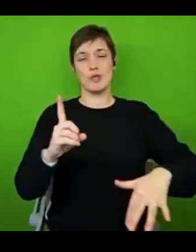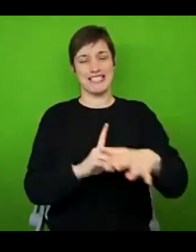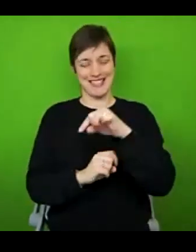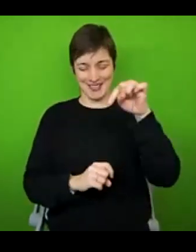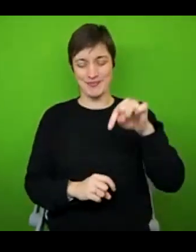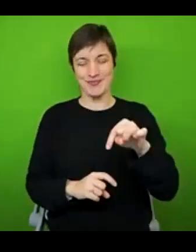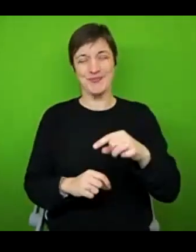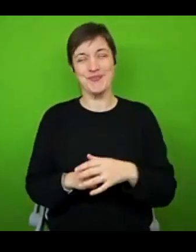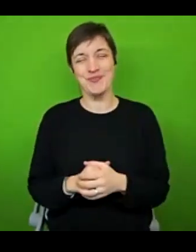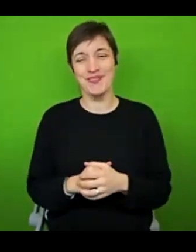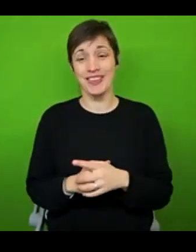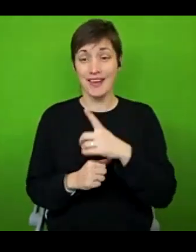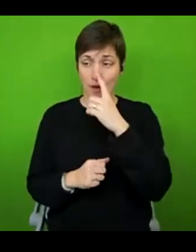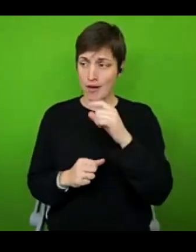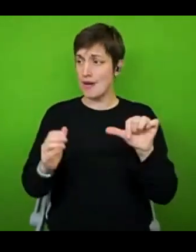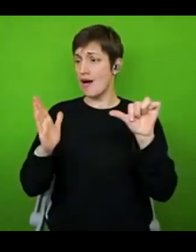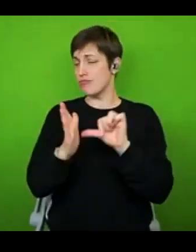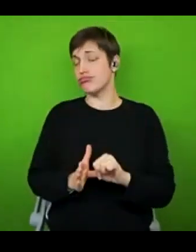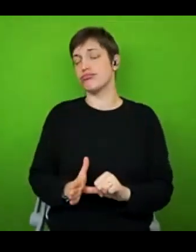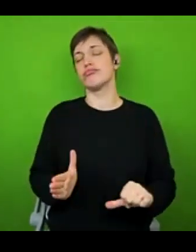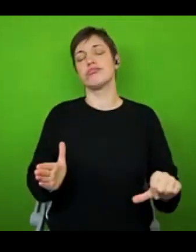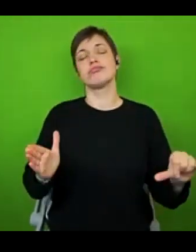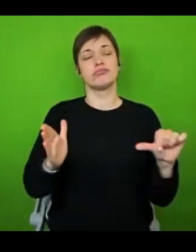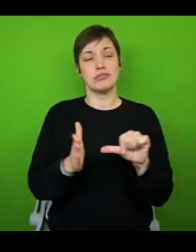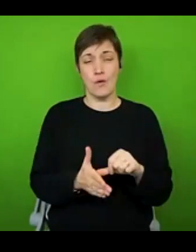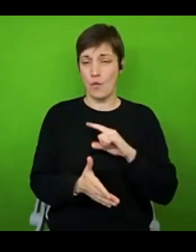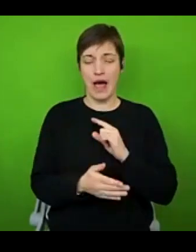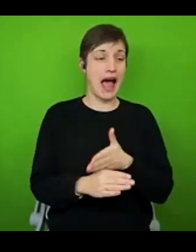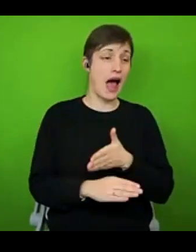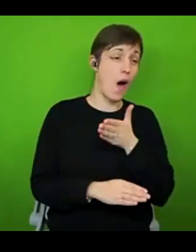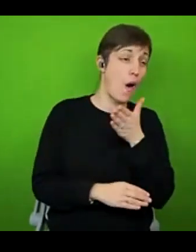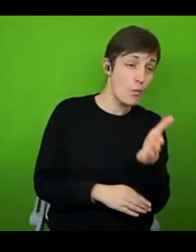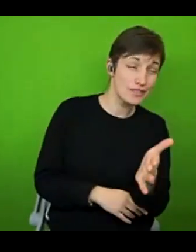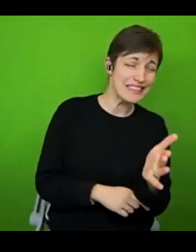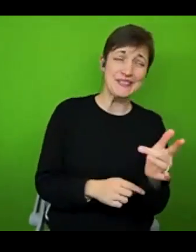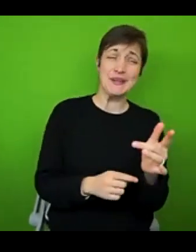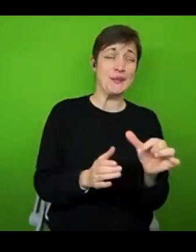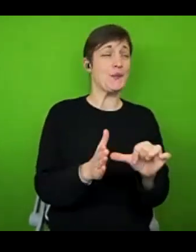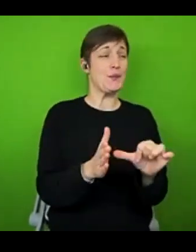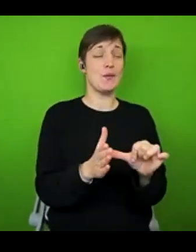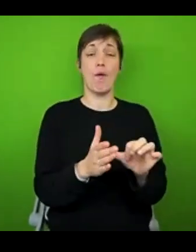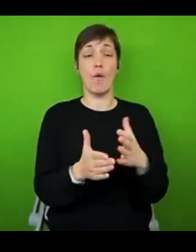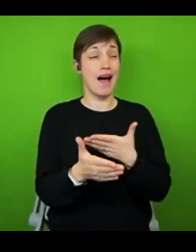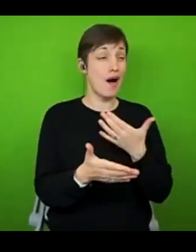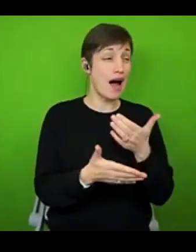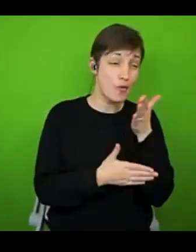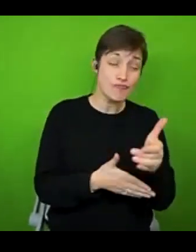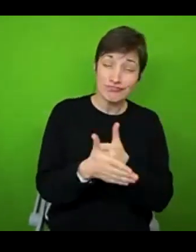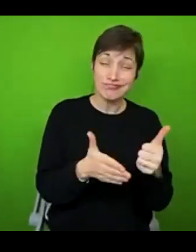might be that you struggle to leave the house as much as you would like to, you can't meet or meet up with people as often as you would like to. And on the other hand fatigue